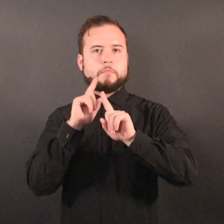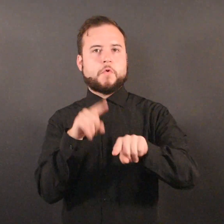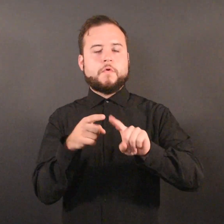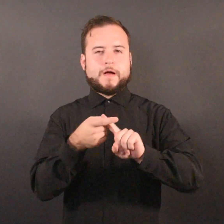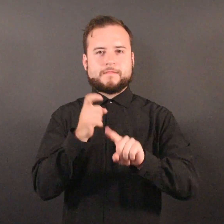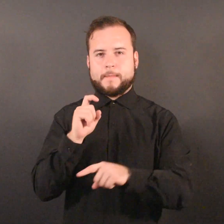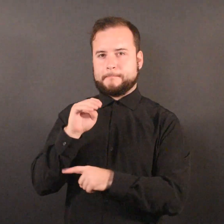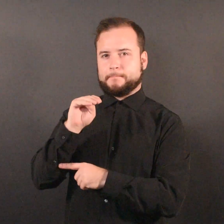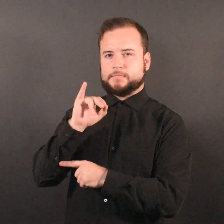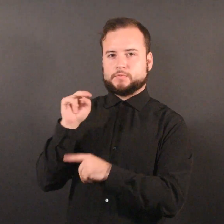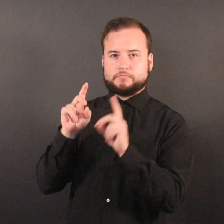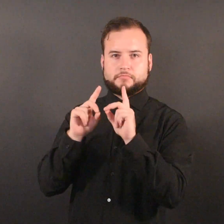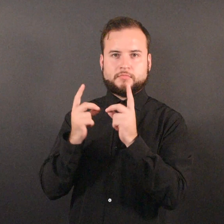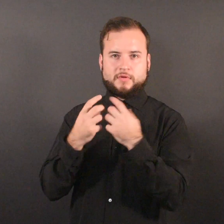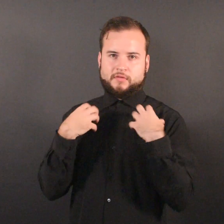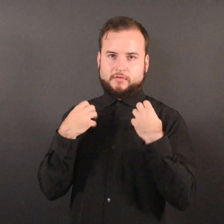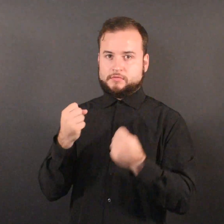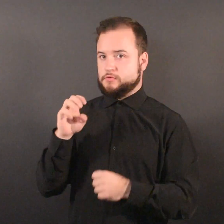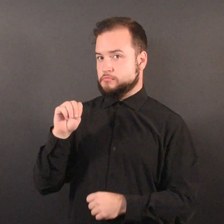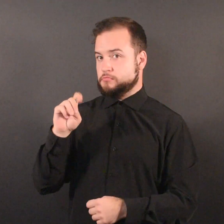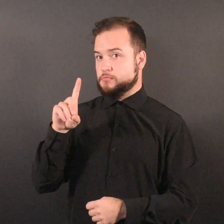A new report from the Minnesota Department of Health